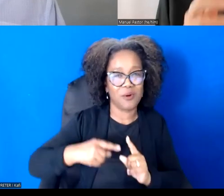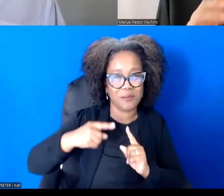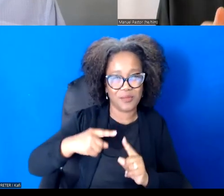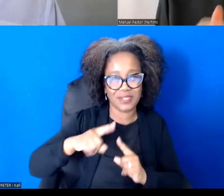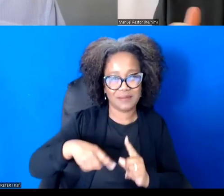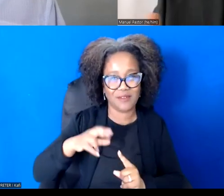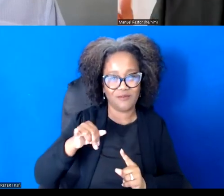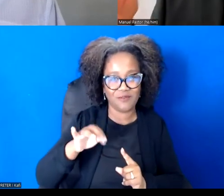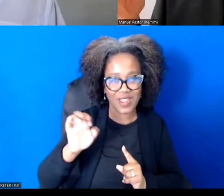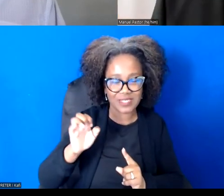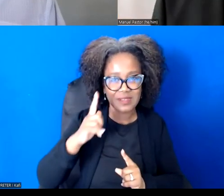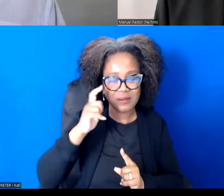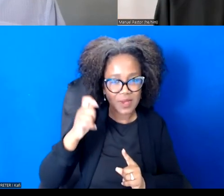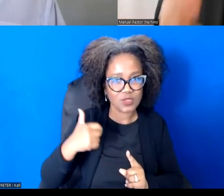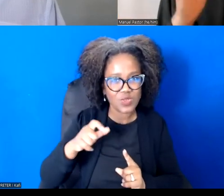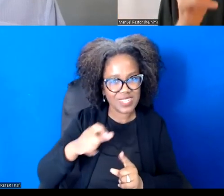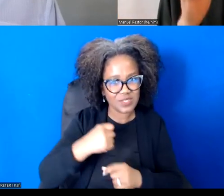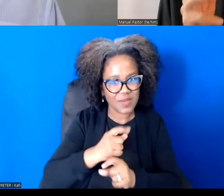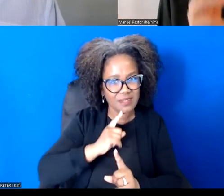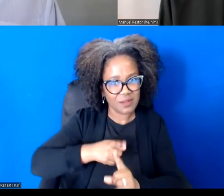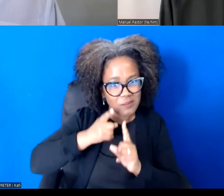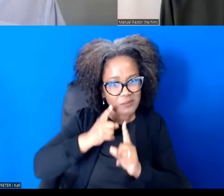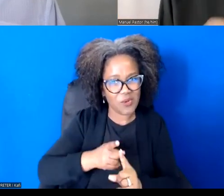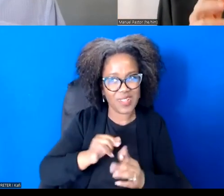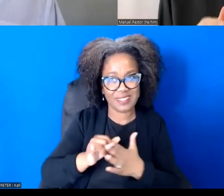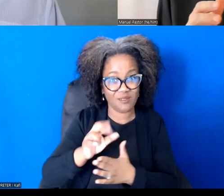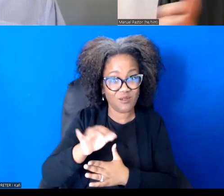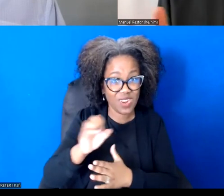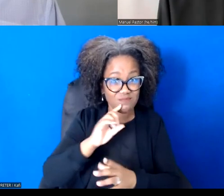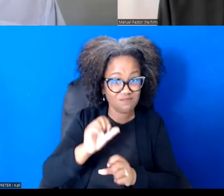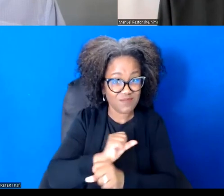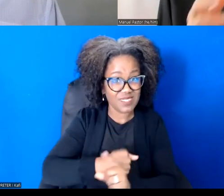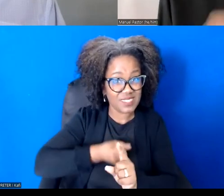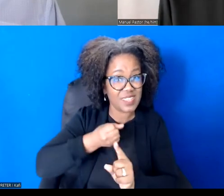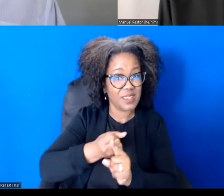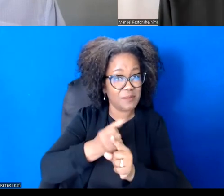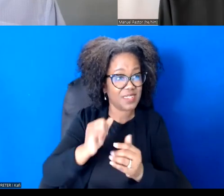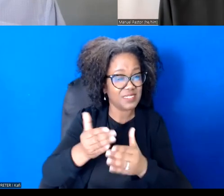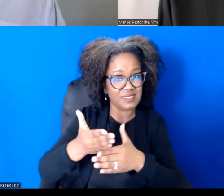to creating an economy of division, if people don't realize that one of the fathers of neoliberal